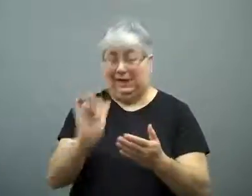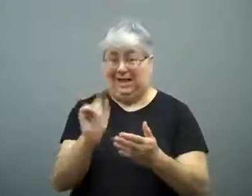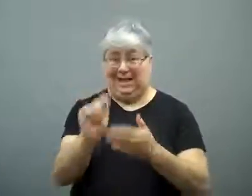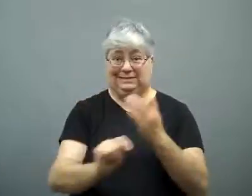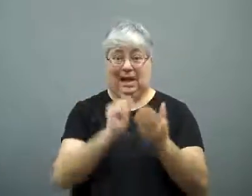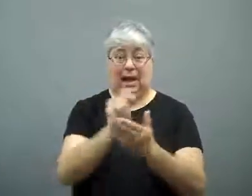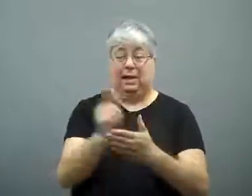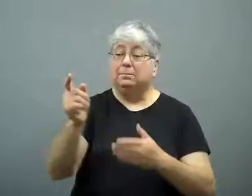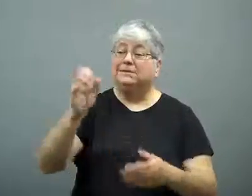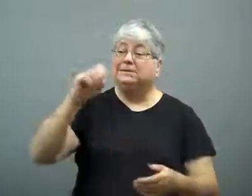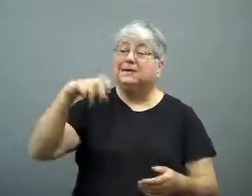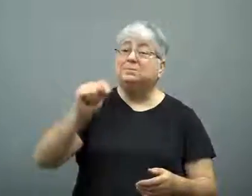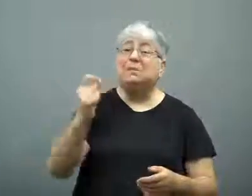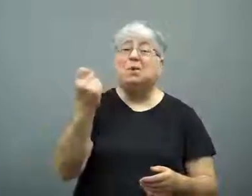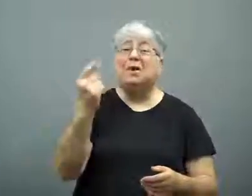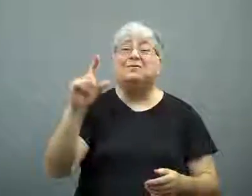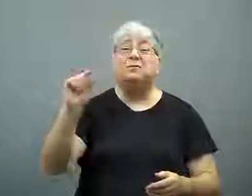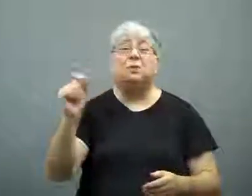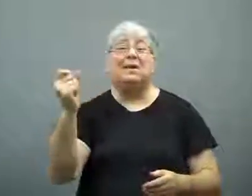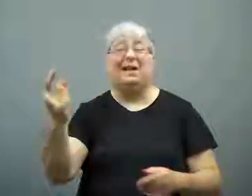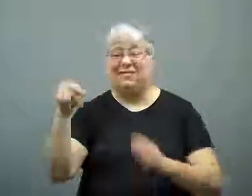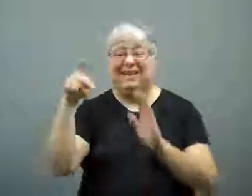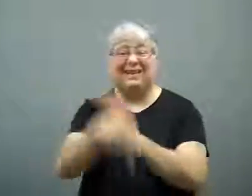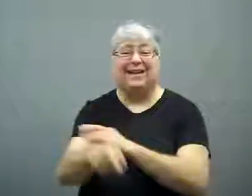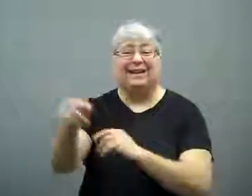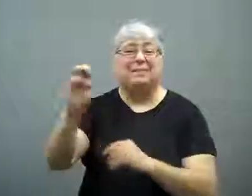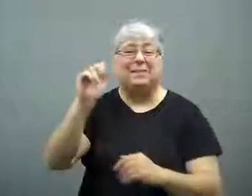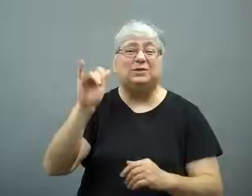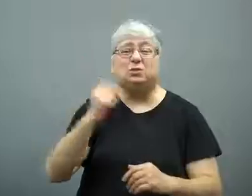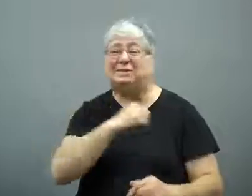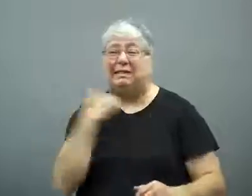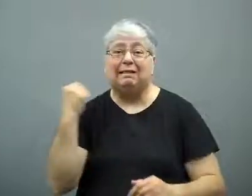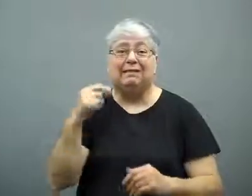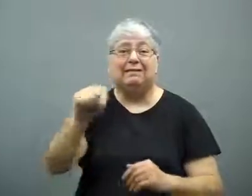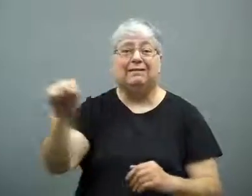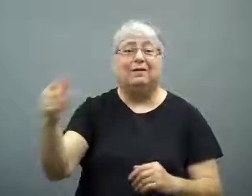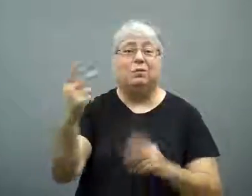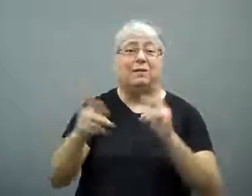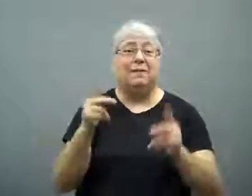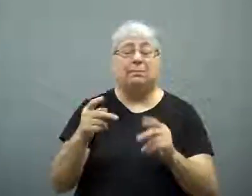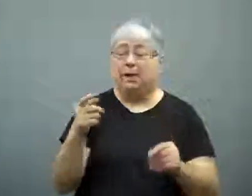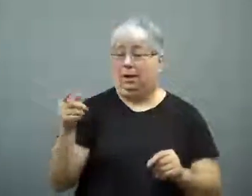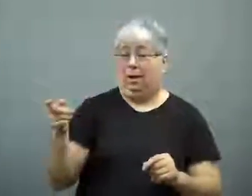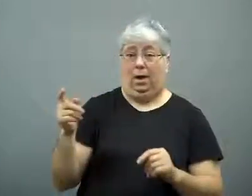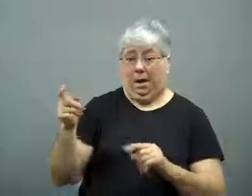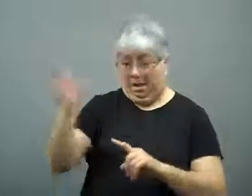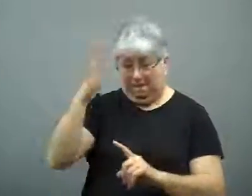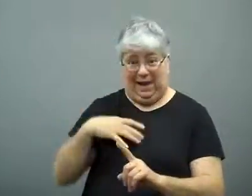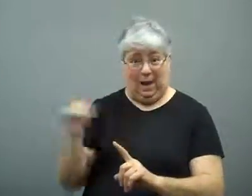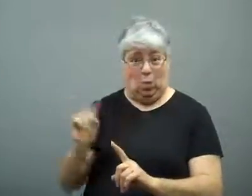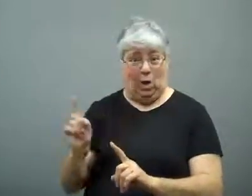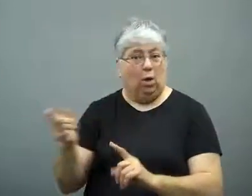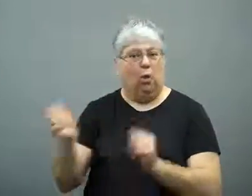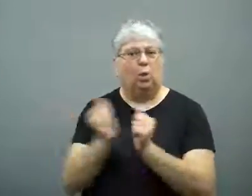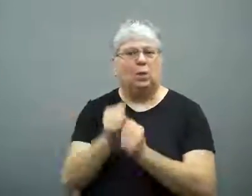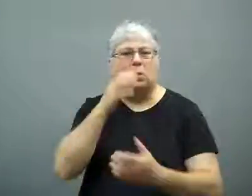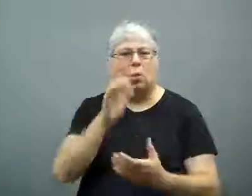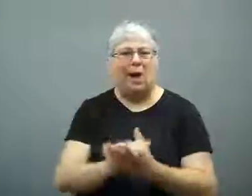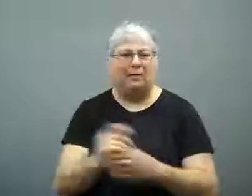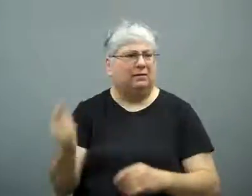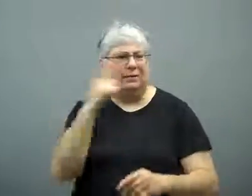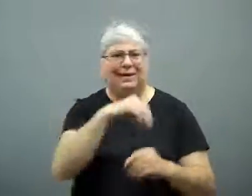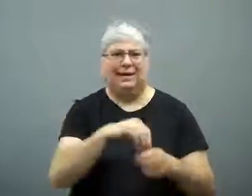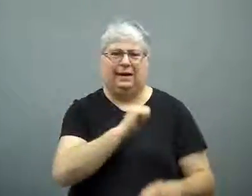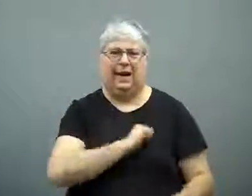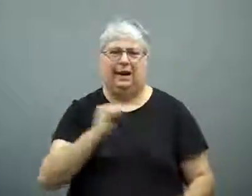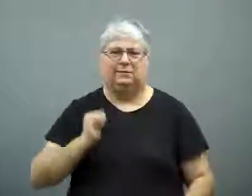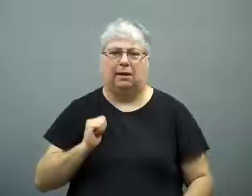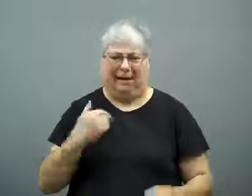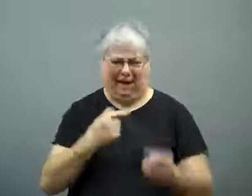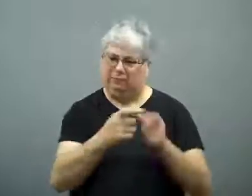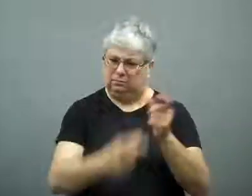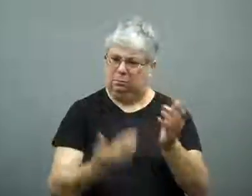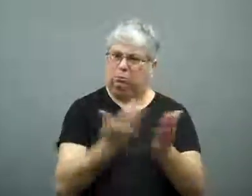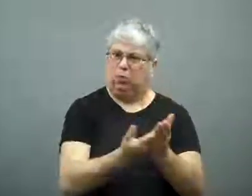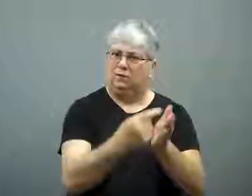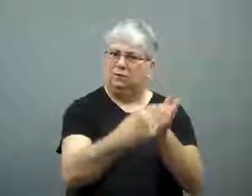that show at the time of the September 11, 2011 murders in Massachusetts,